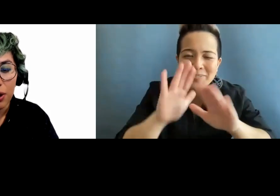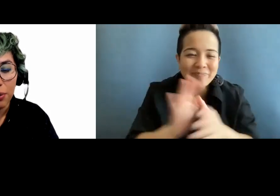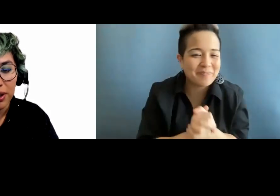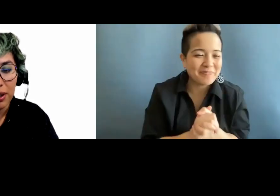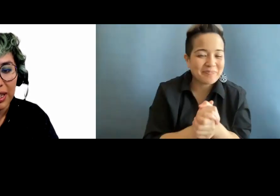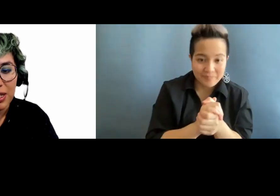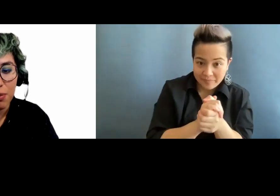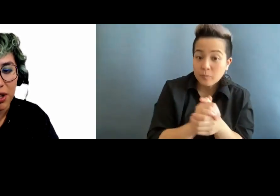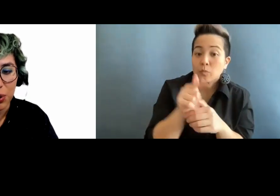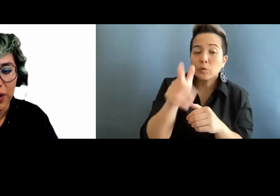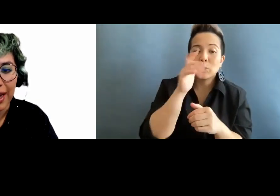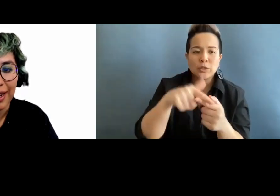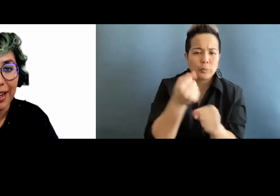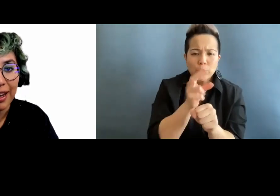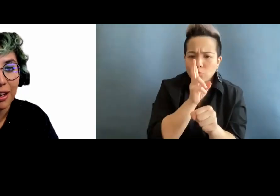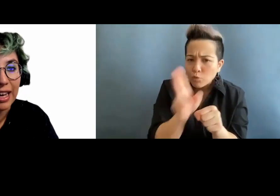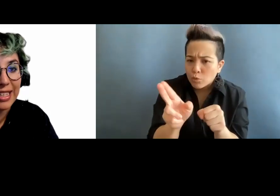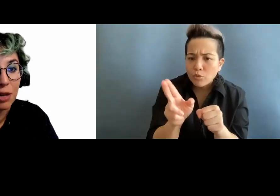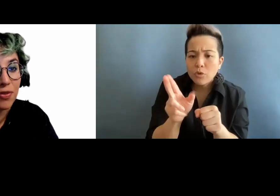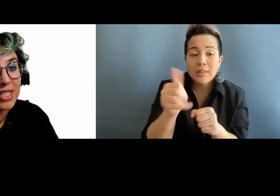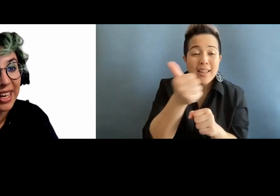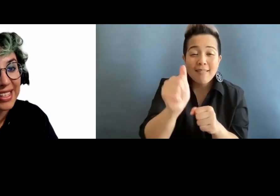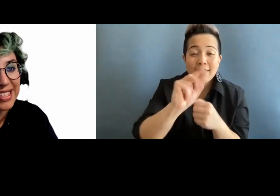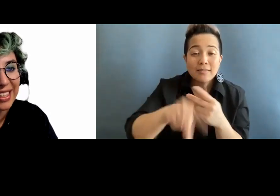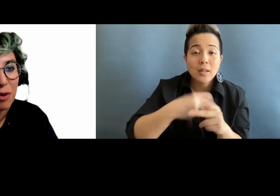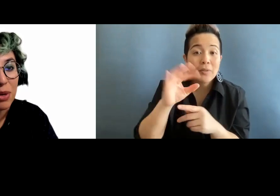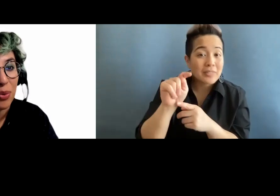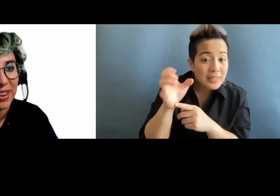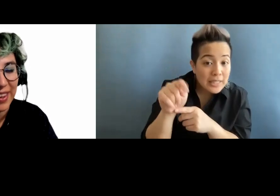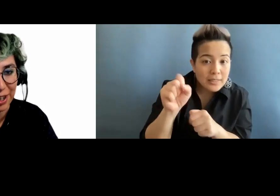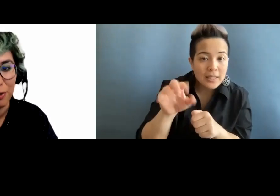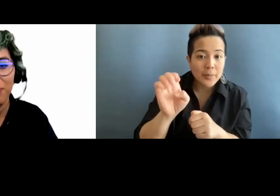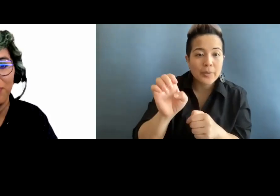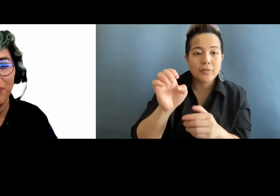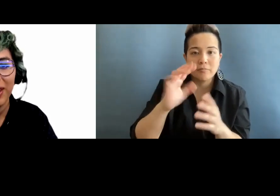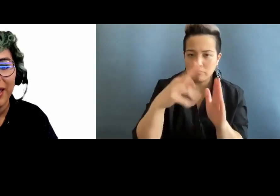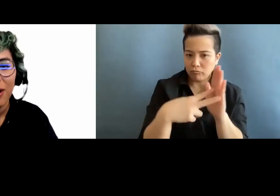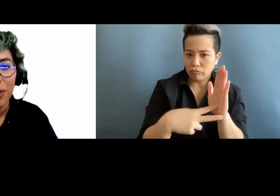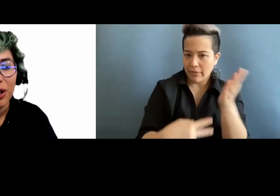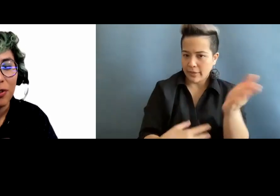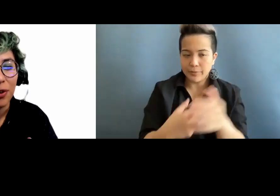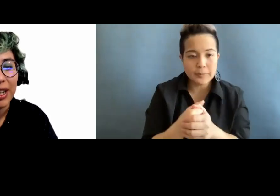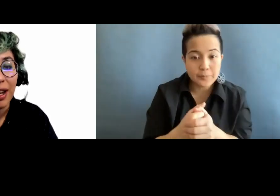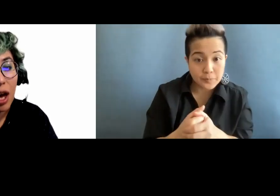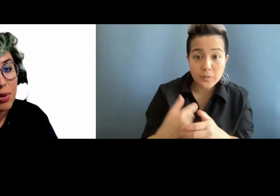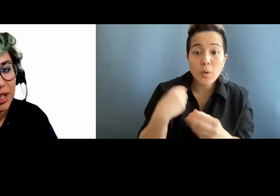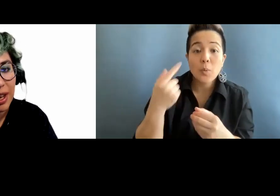You will need to make sure that any type of text can be read there. We go for captioning and transcripts.